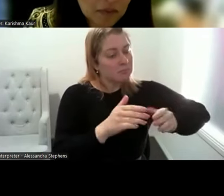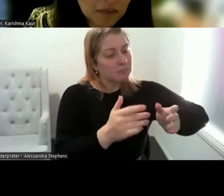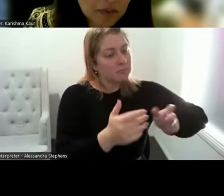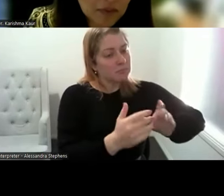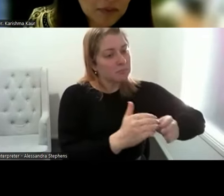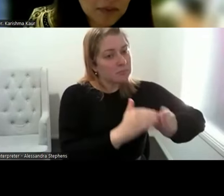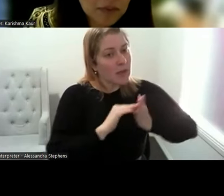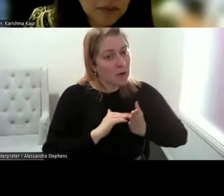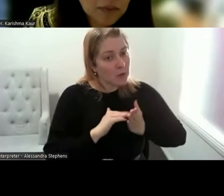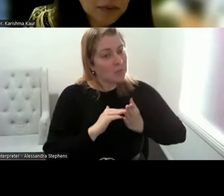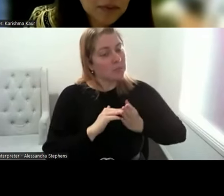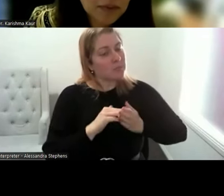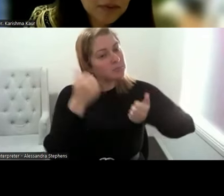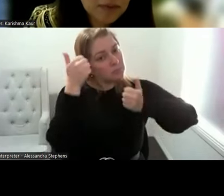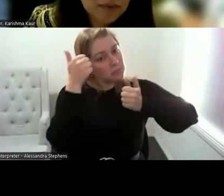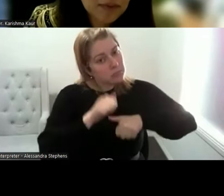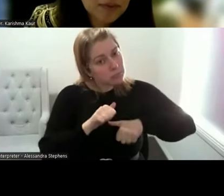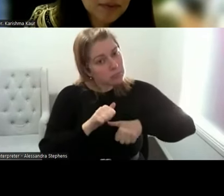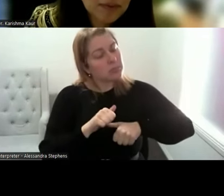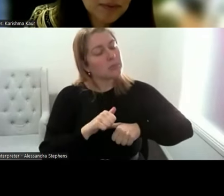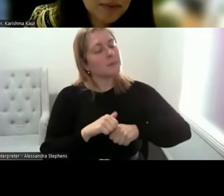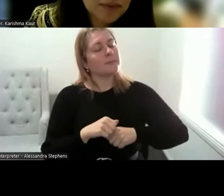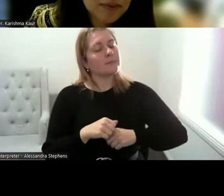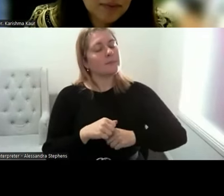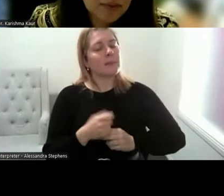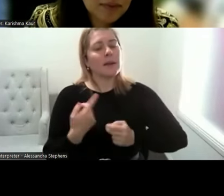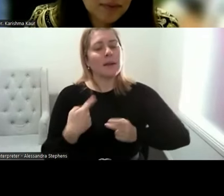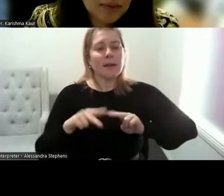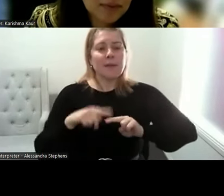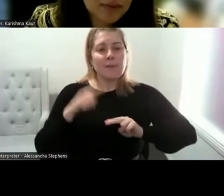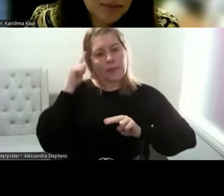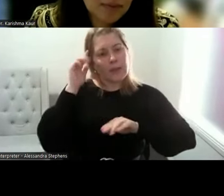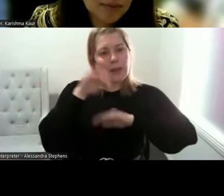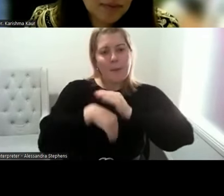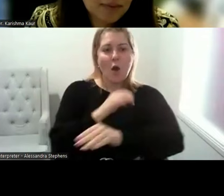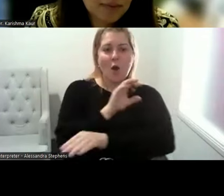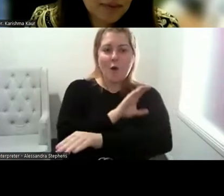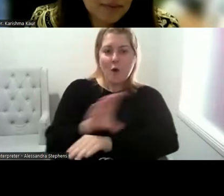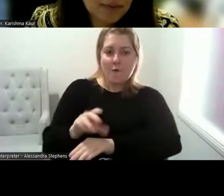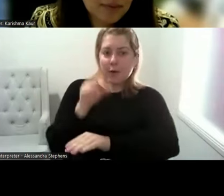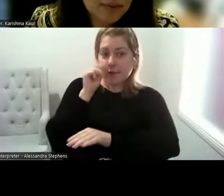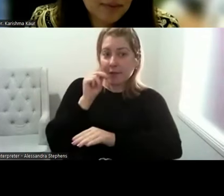If we're thinking about a confidence, particularly for young people in education and and I guess it